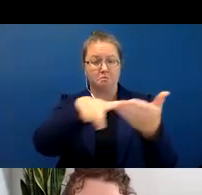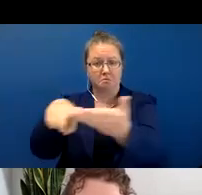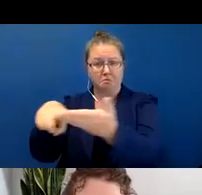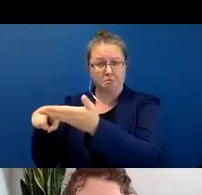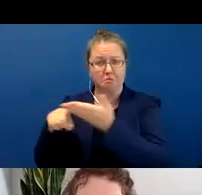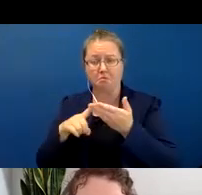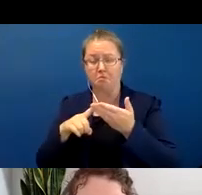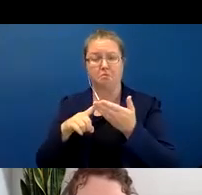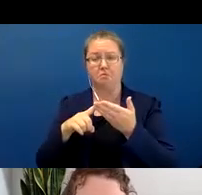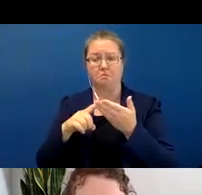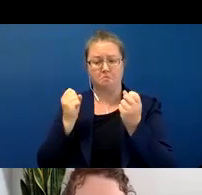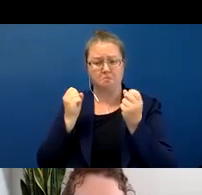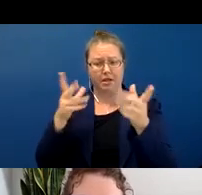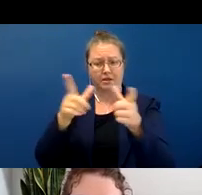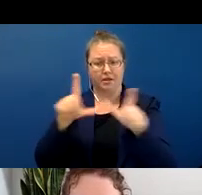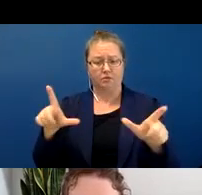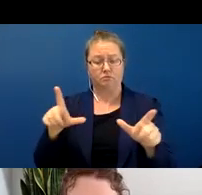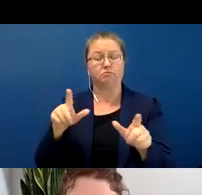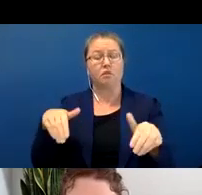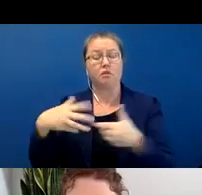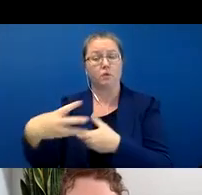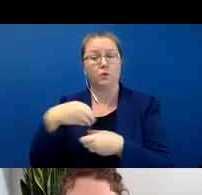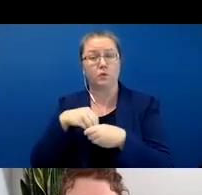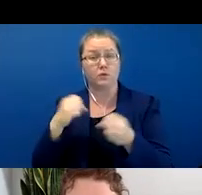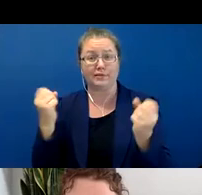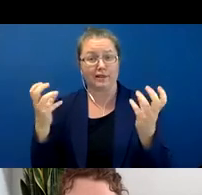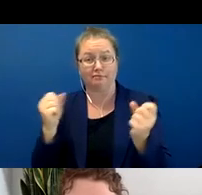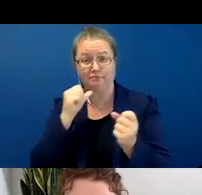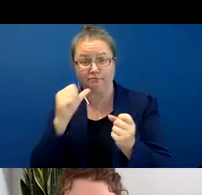so that's already kind of a bias. The second thing is that the predicate classifier list